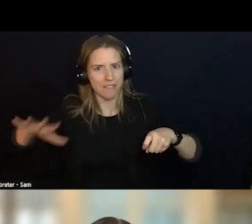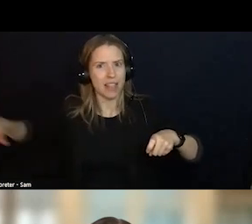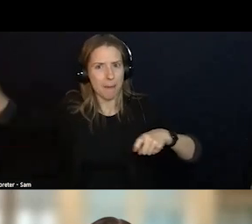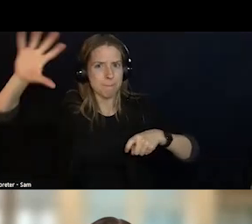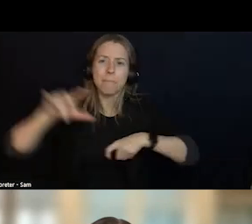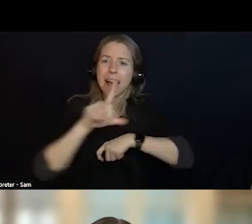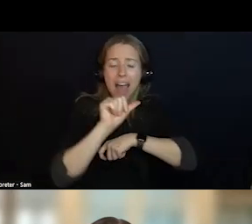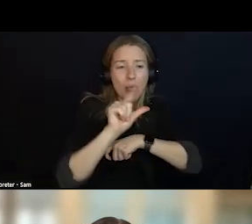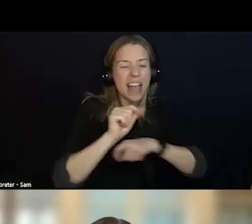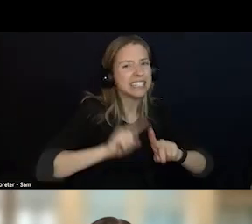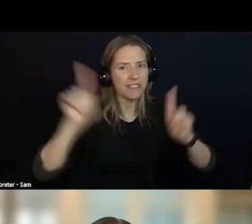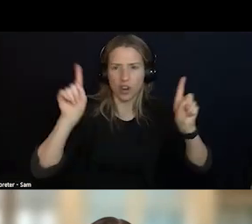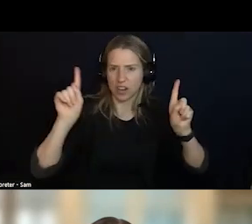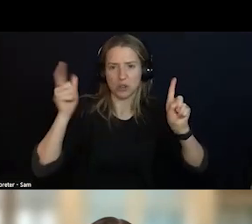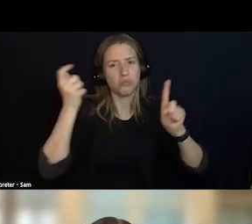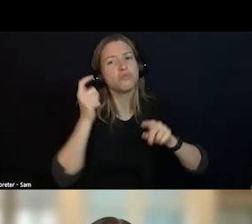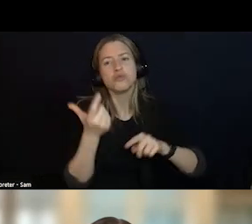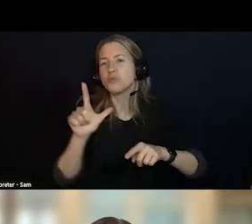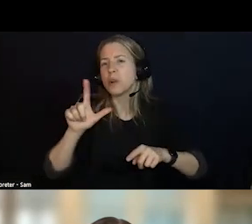TEAMS CAN BRING PEOPLE, OUR LAW ENFORCEMENT PEOPLE CAN BRING